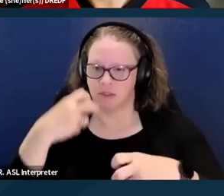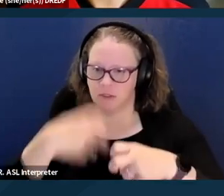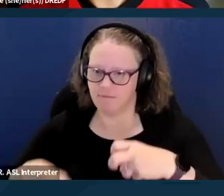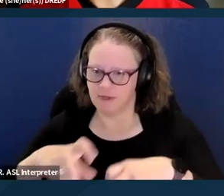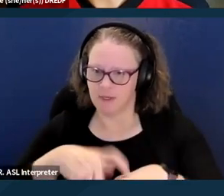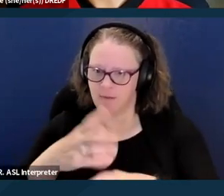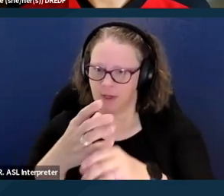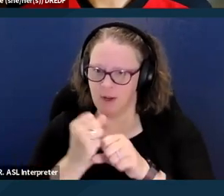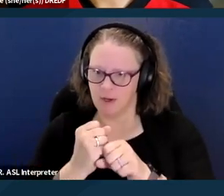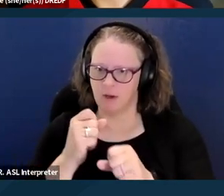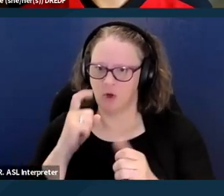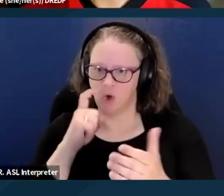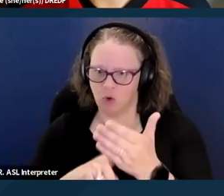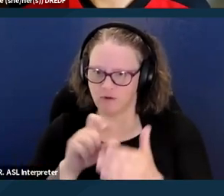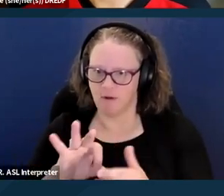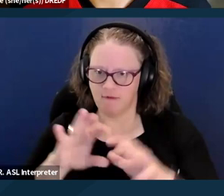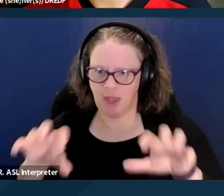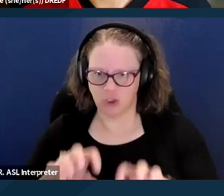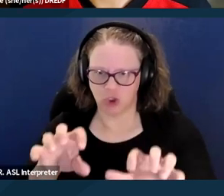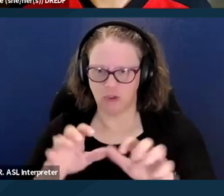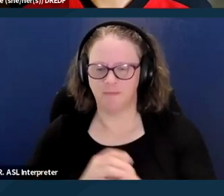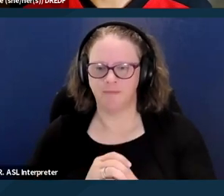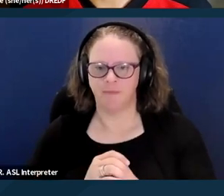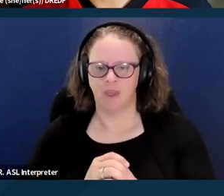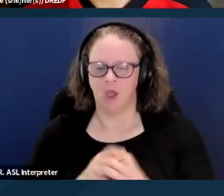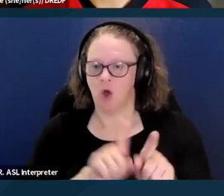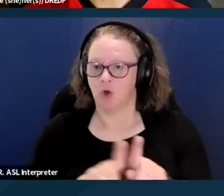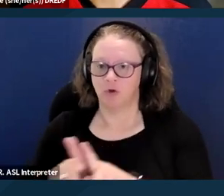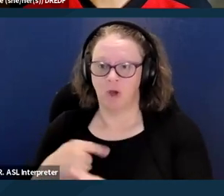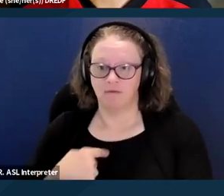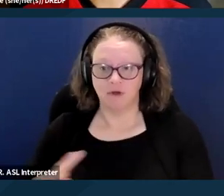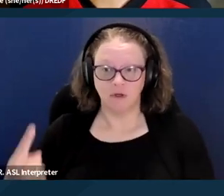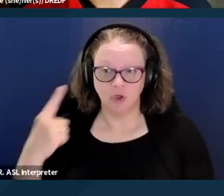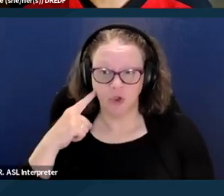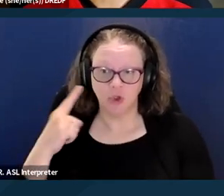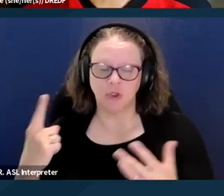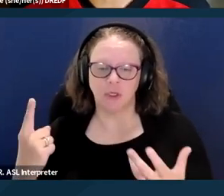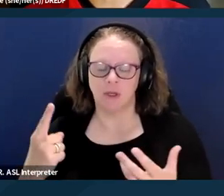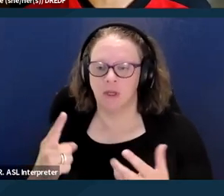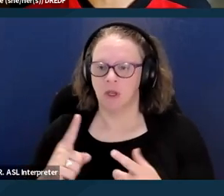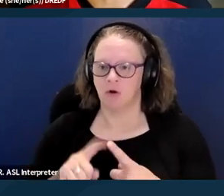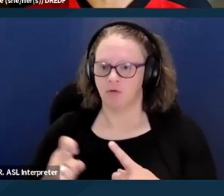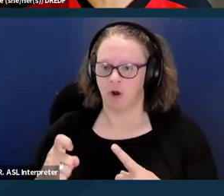And I've also heard sometimes of, from beneficiaries who say that